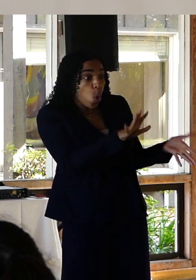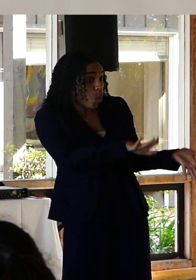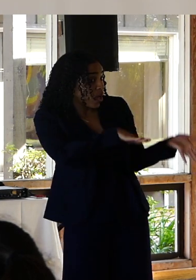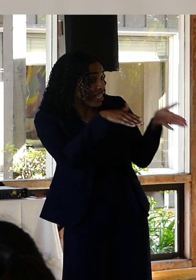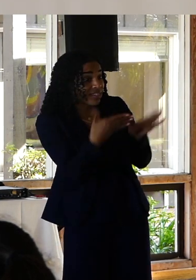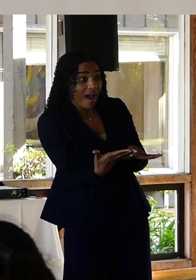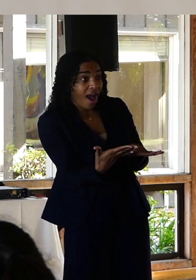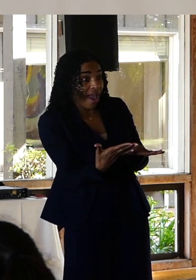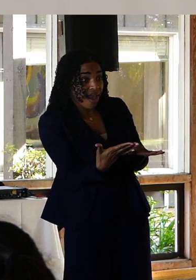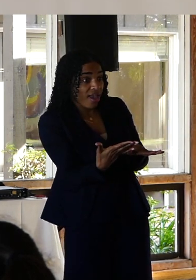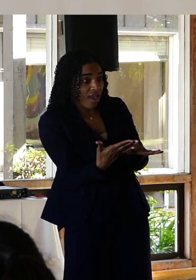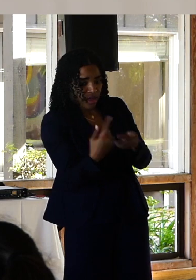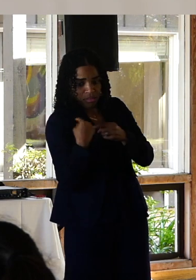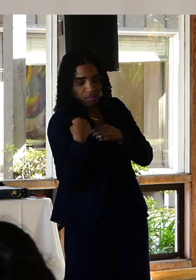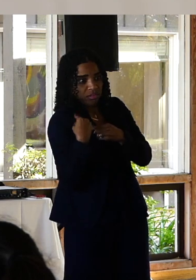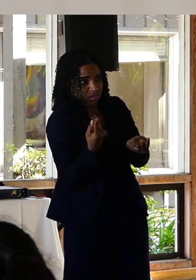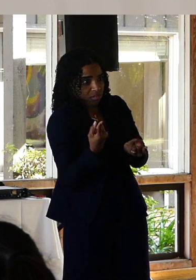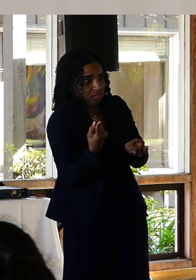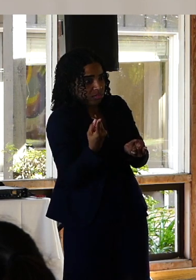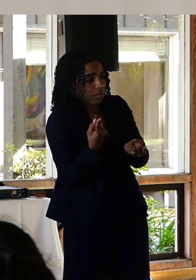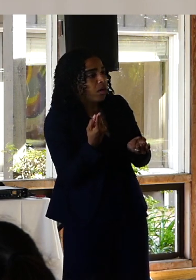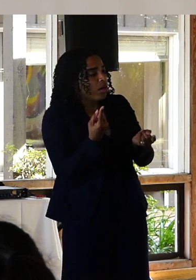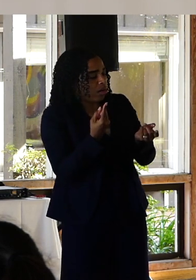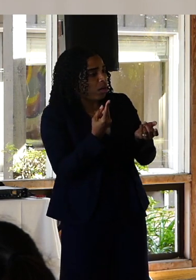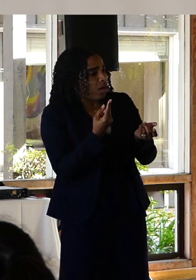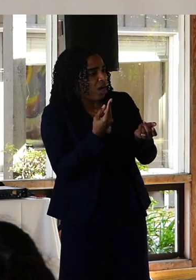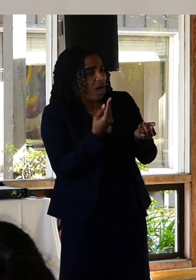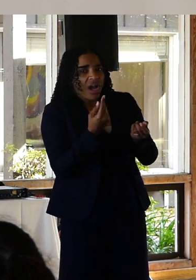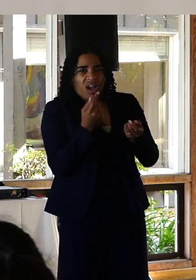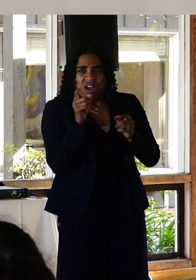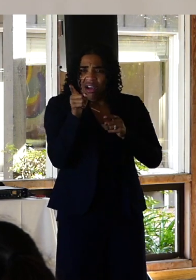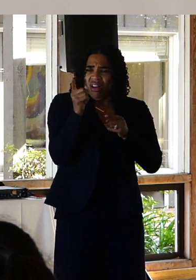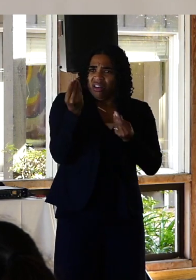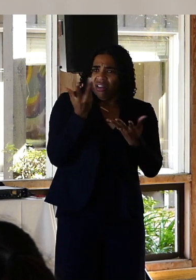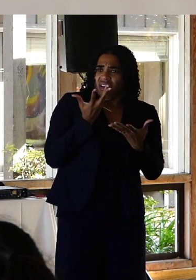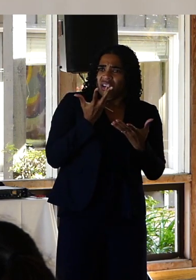For the first time since middle school. The person I trusted most was telling